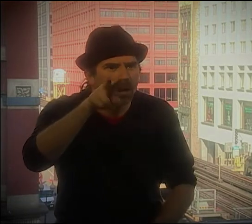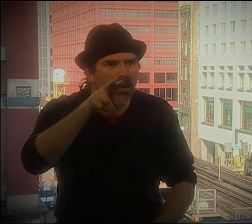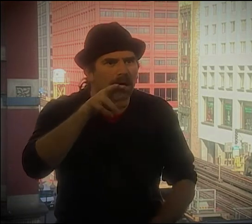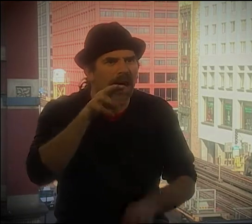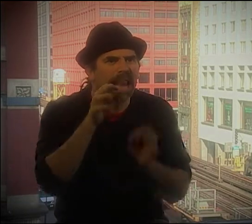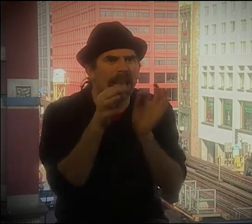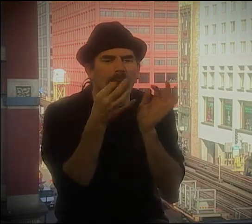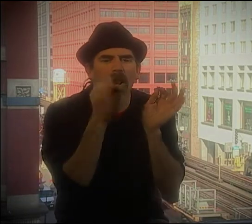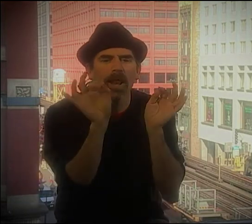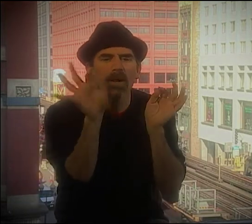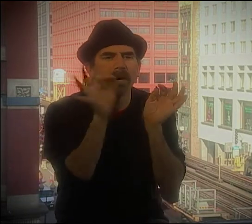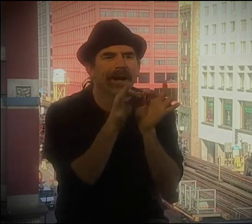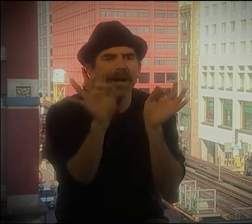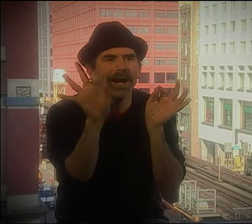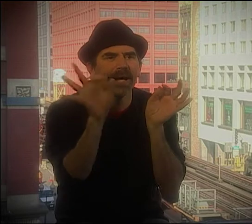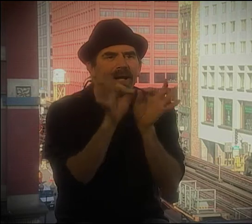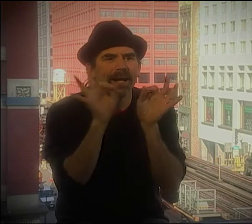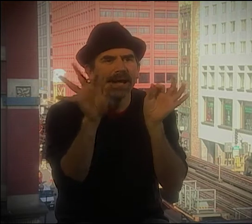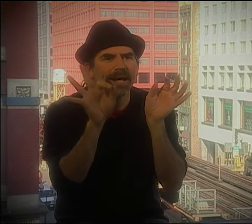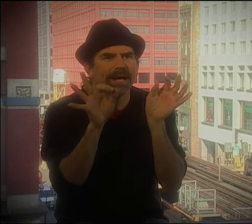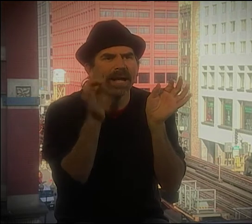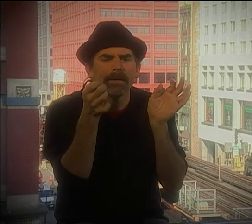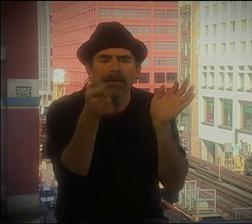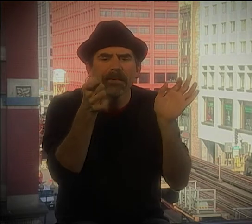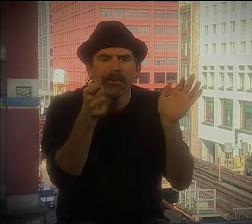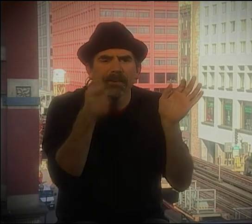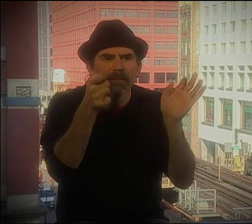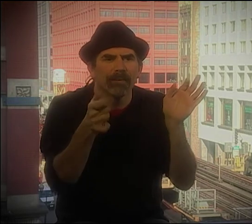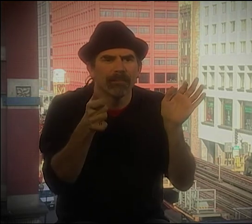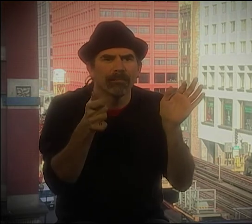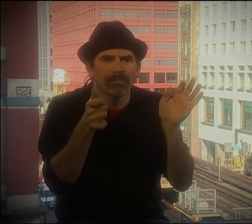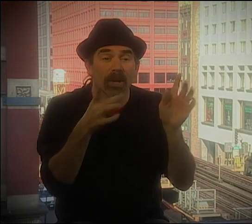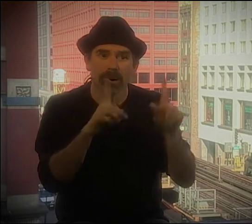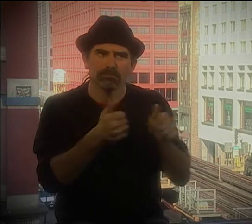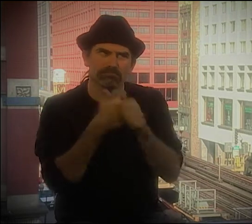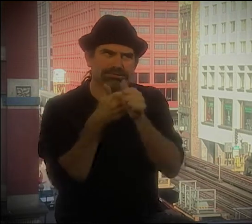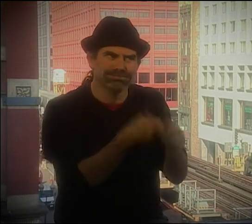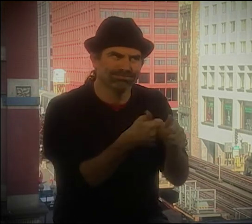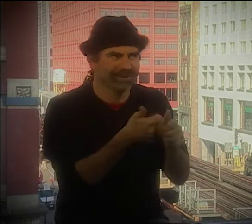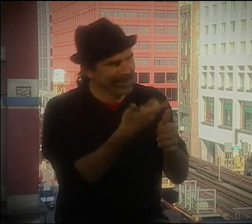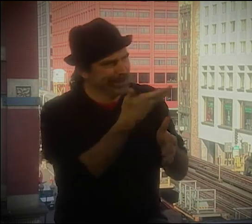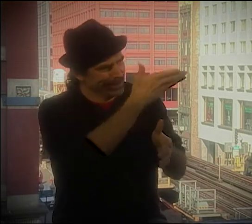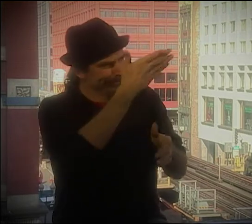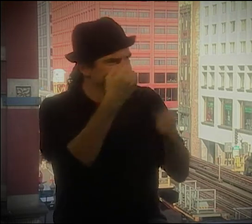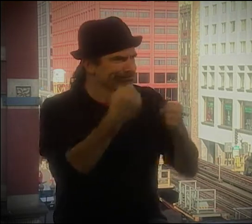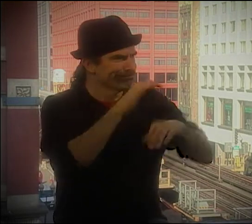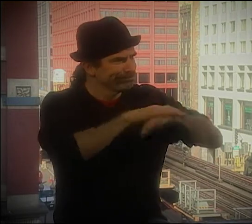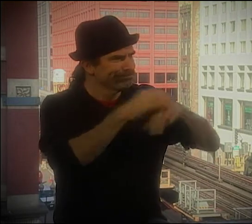SOMETHING DIFFERENT. YOU KNOW, THAT WASN'T THE NORMAL WAY OF DOING THINGS. IT WAS LIKE SHE WAS JUST TAKING OUT LITTLE BITS